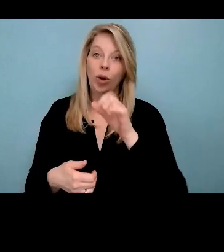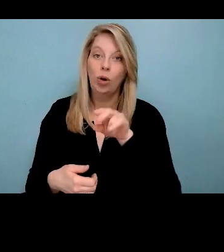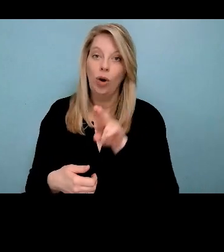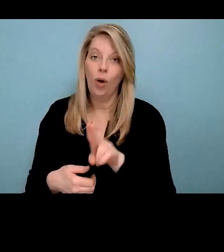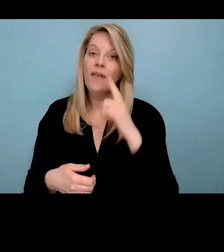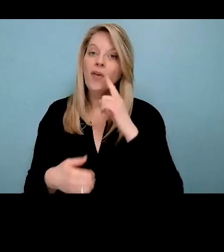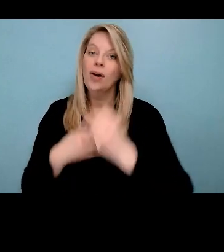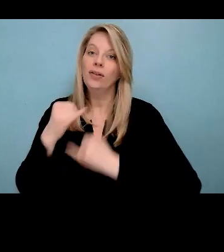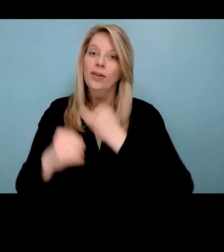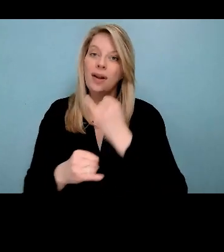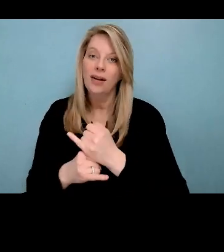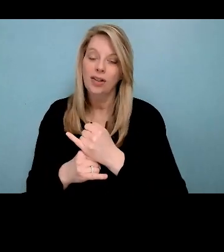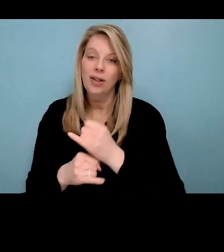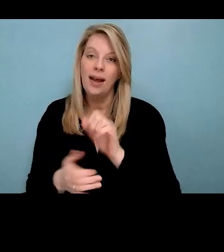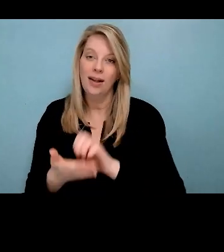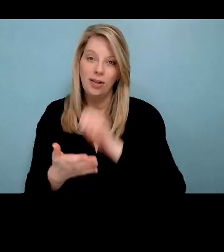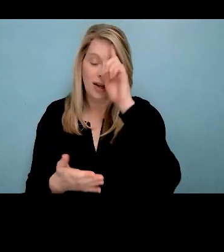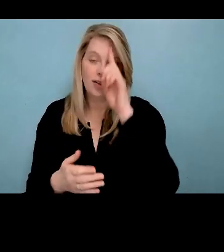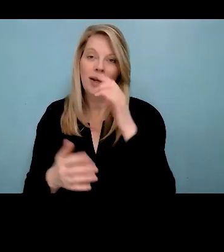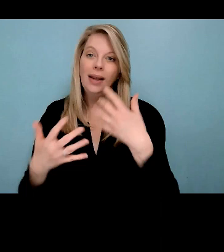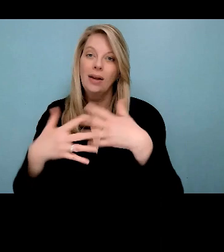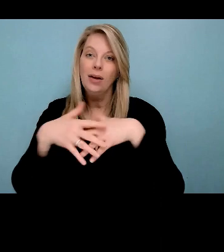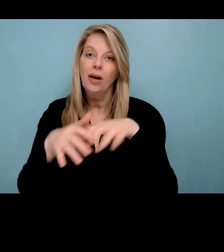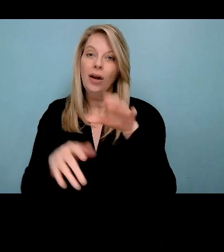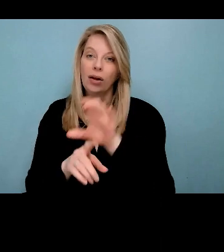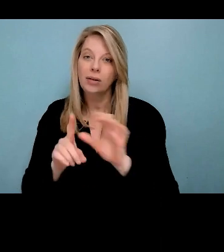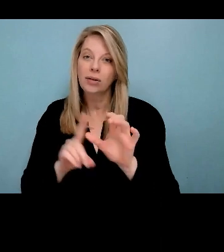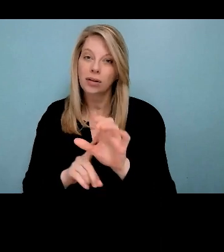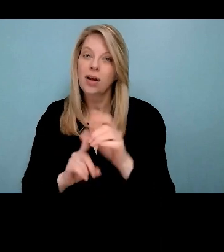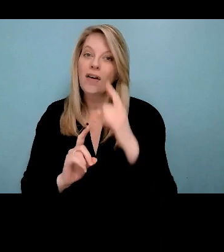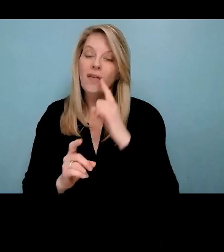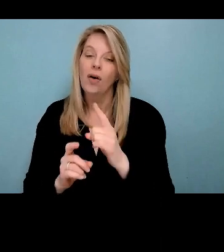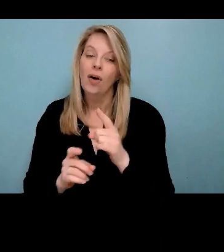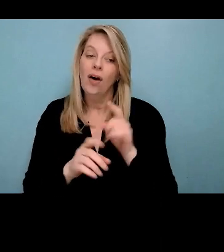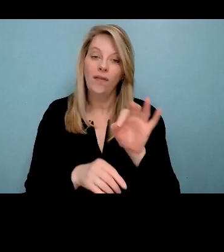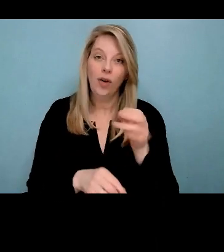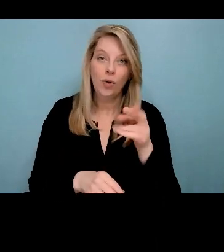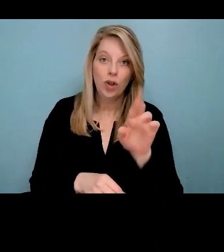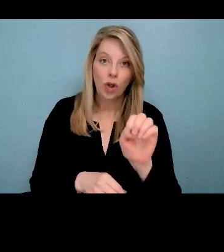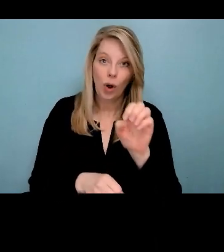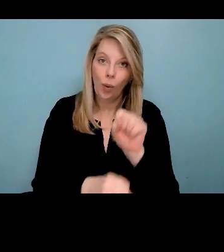if I'm a little bit off today. I want to thank everyone for having me here.